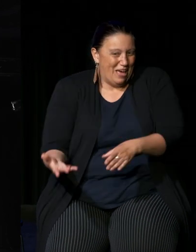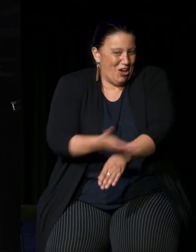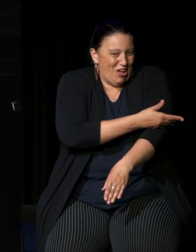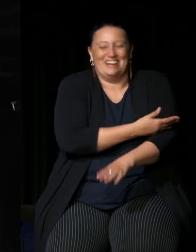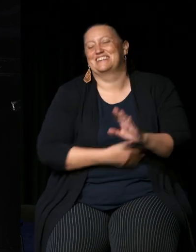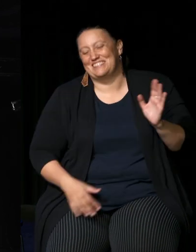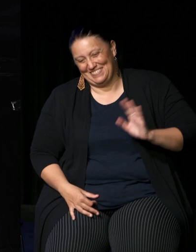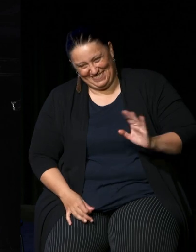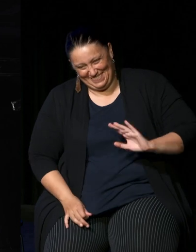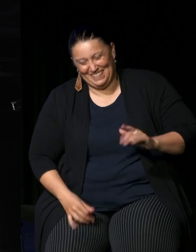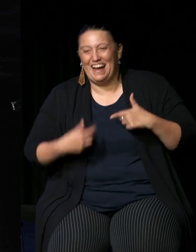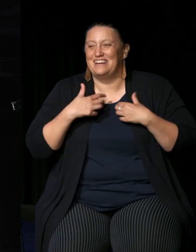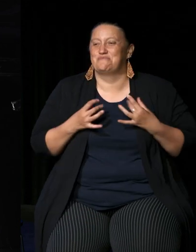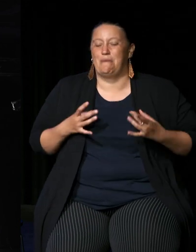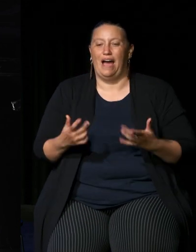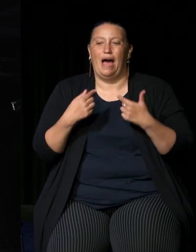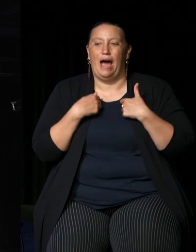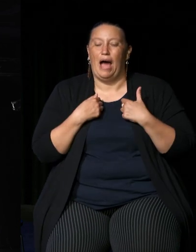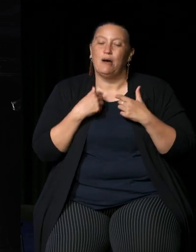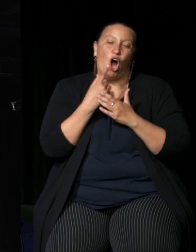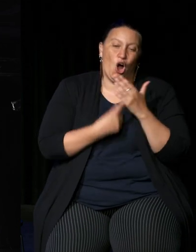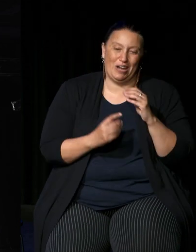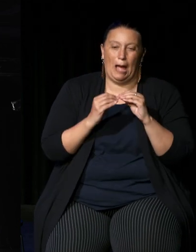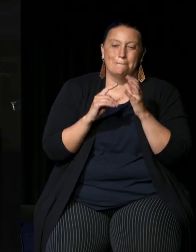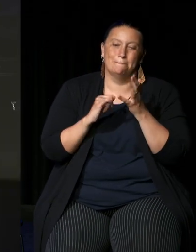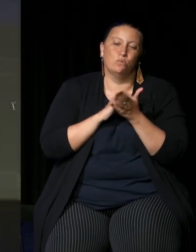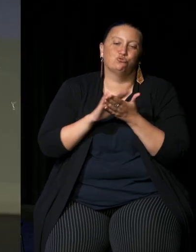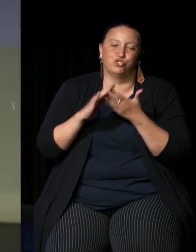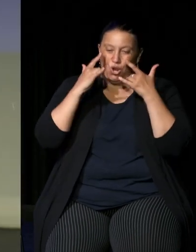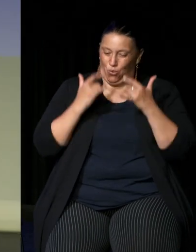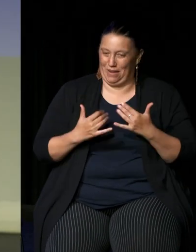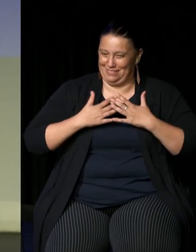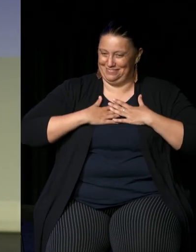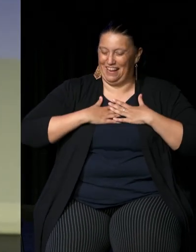it because um I am but a bush lawyer um like many people who talk about the Constitution